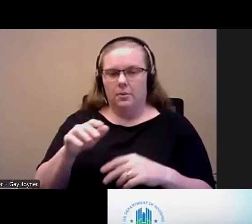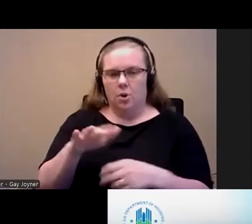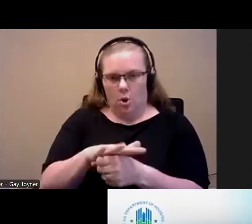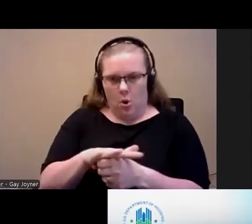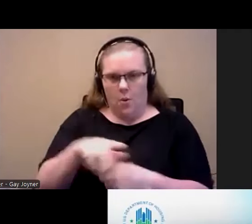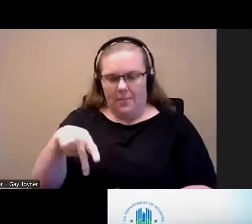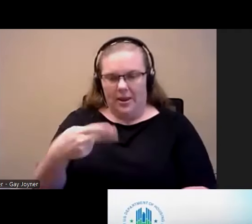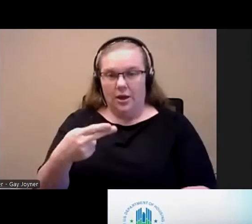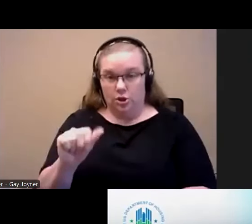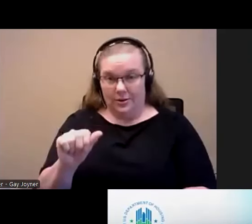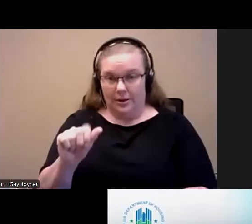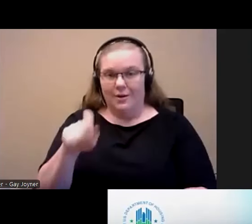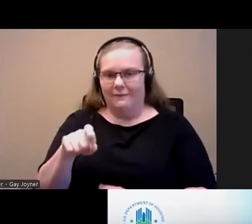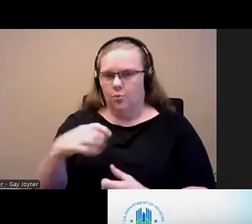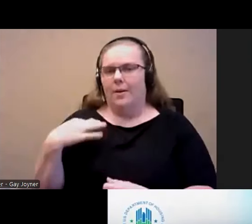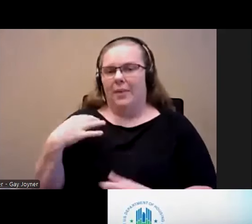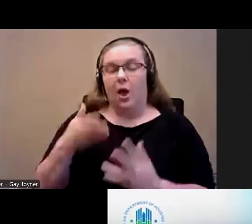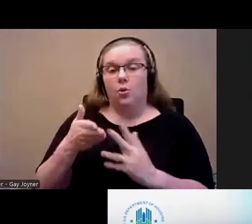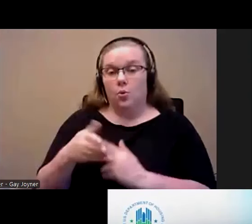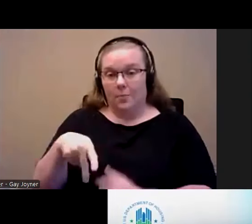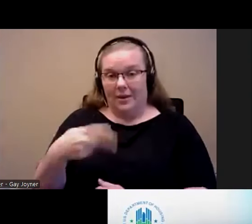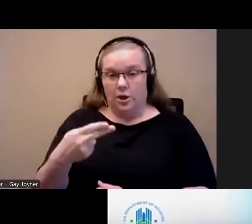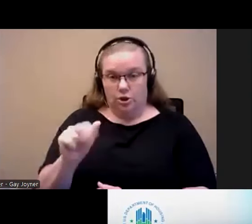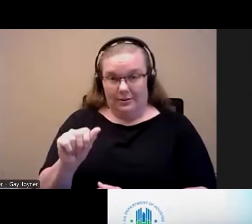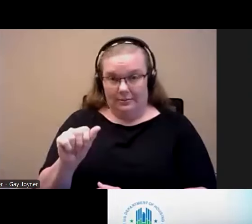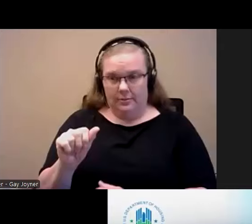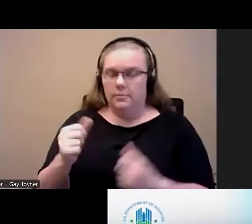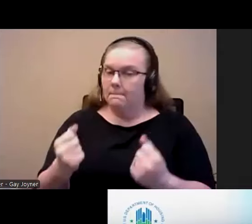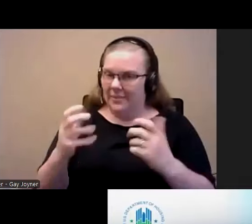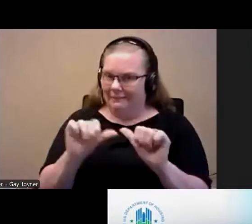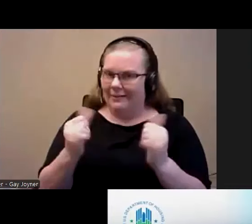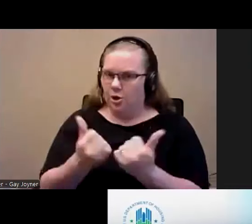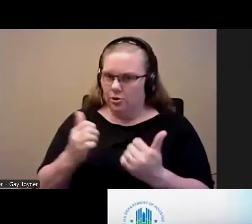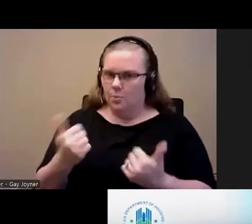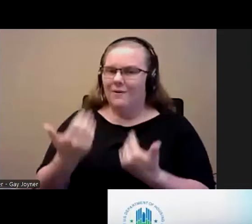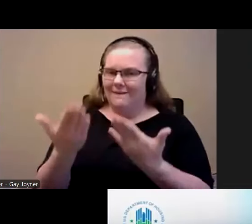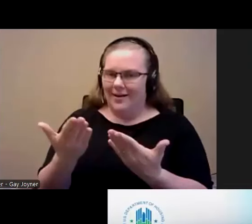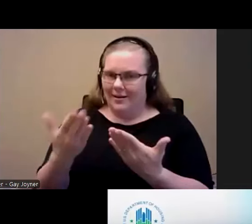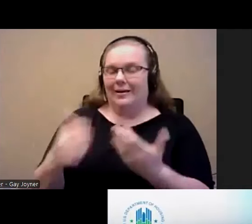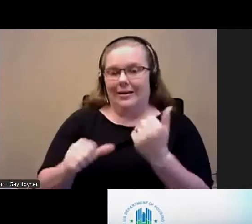have to apply to the PHA. There are a lot of agencies that provide assistance with filling